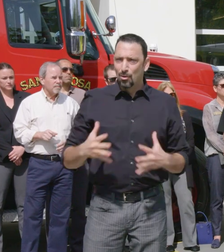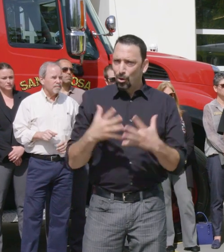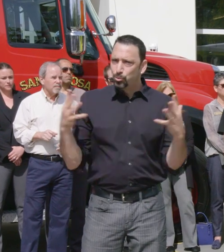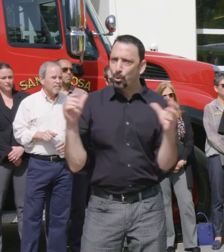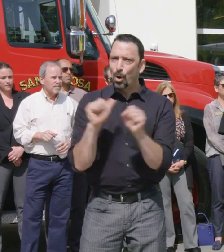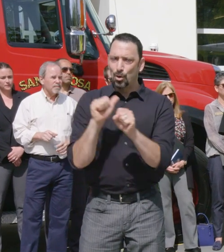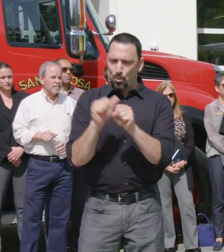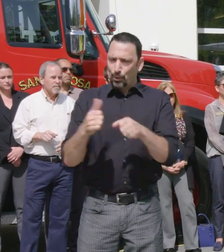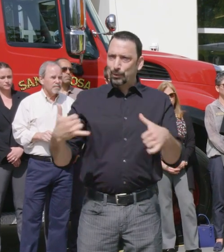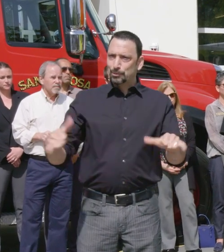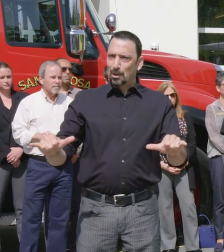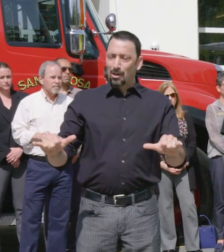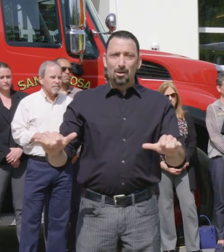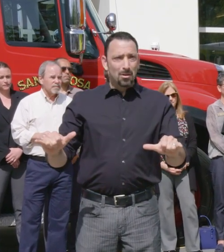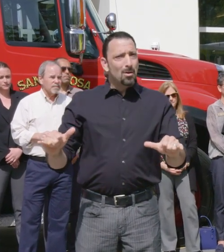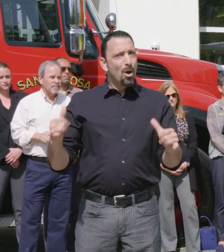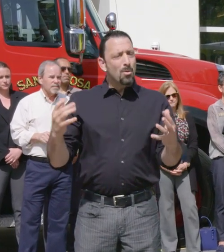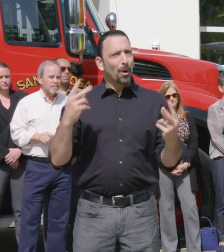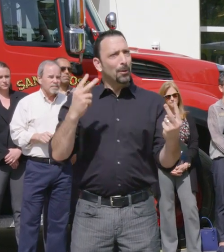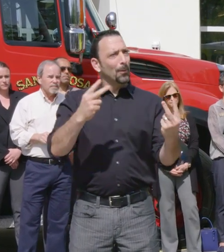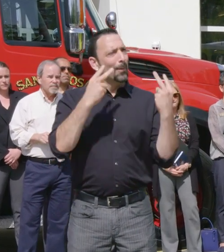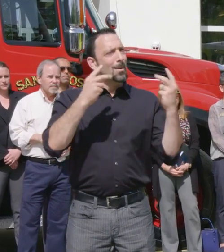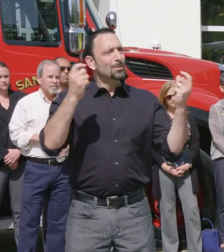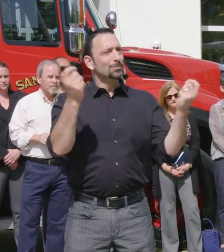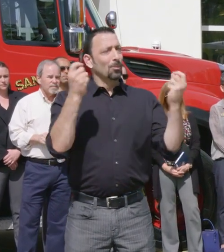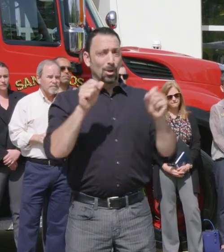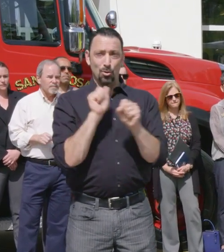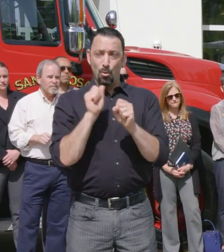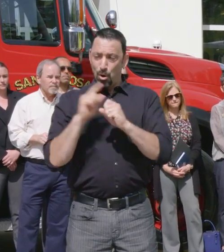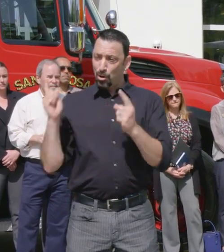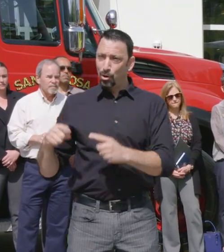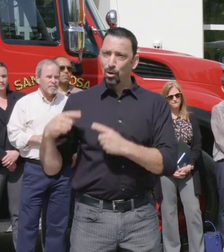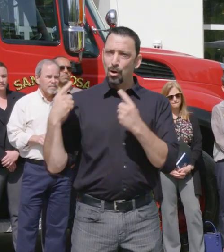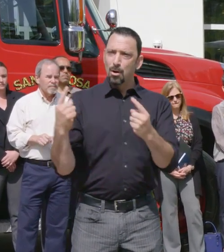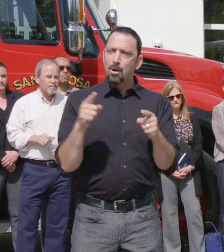to achieve but we also want to assure the people that we serve that we will